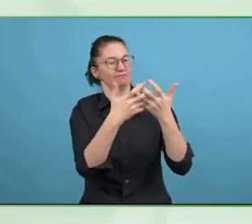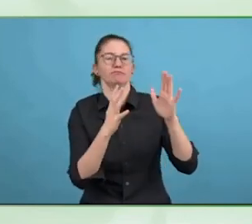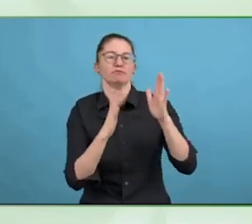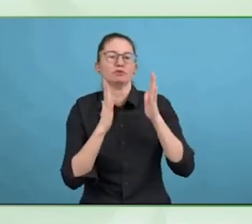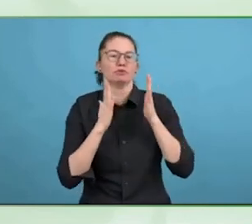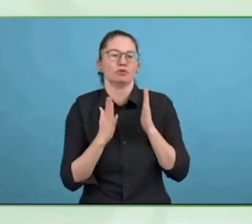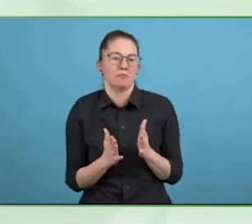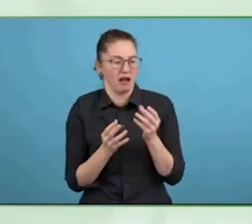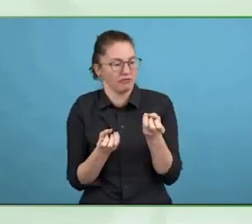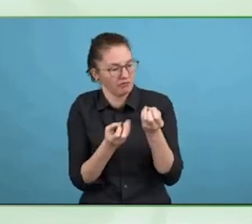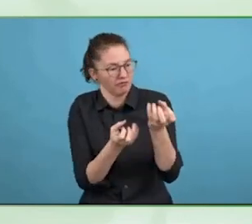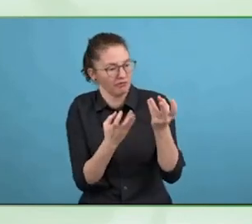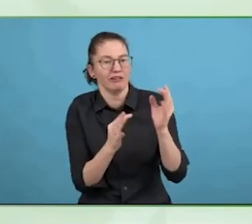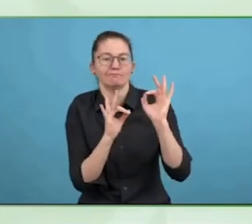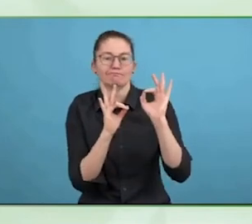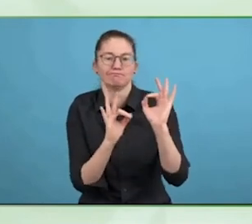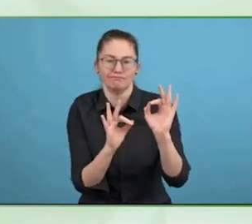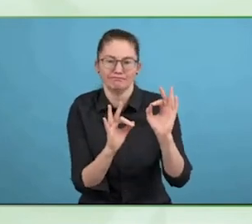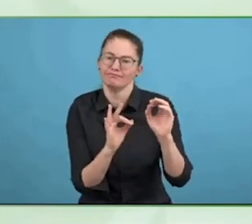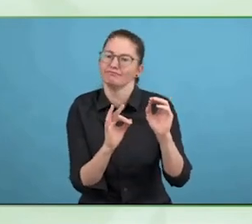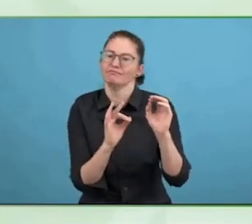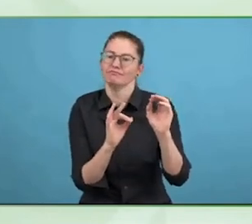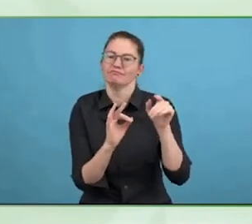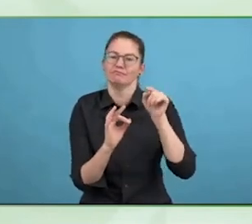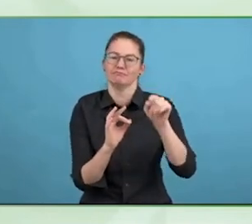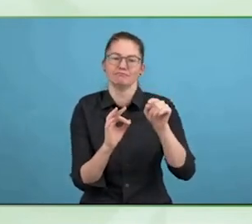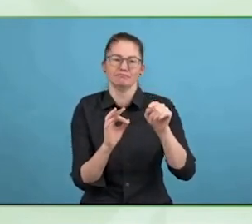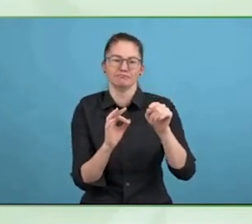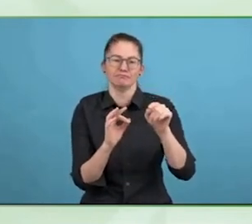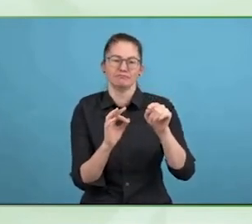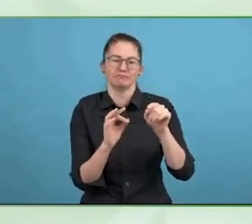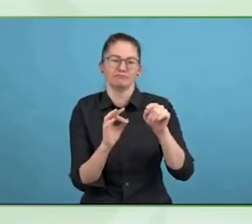Accessibility, the way the media has evolved, it has provided access